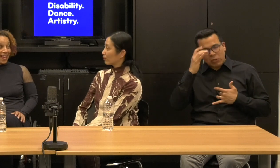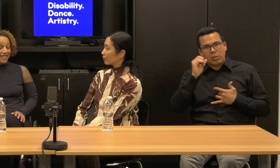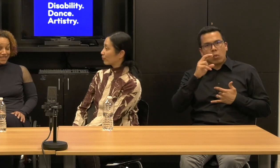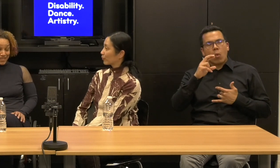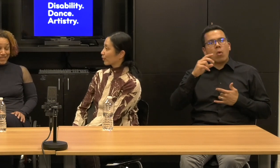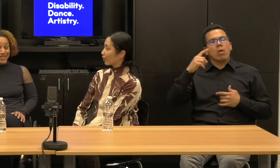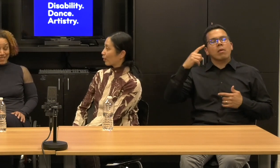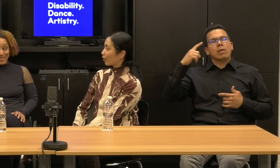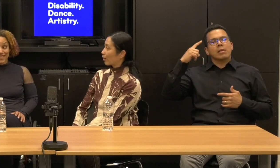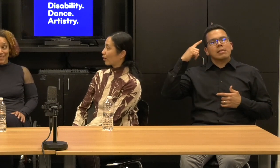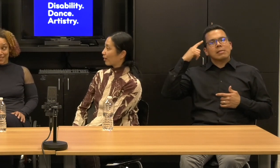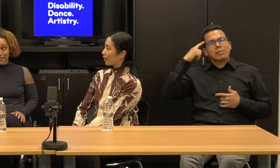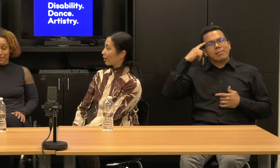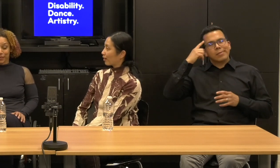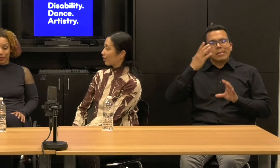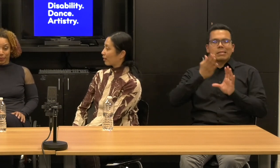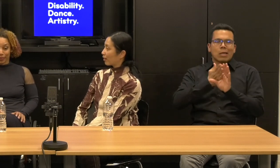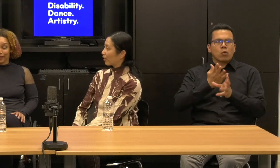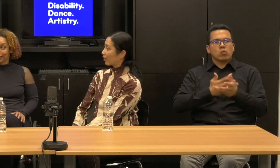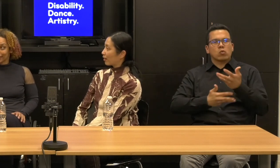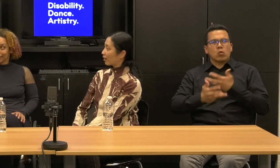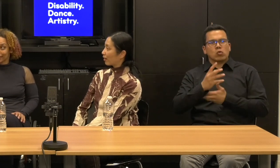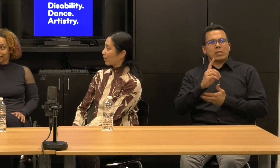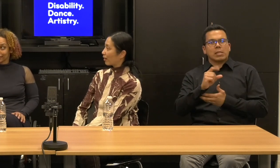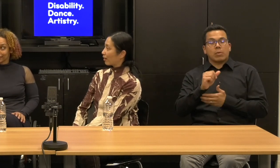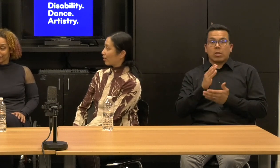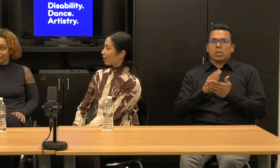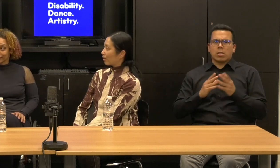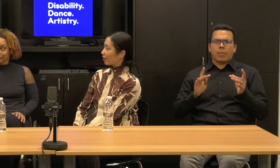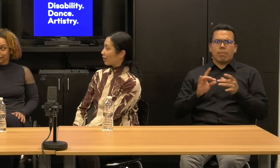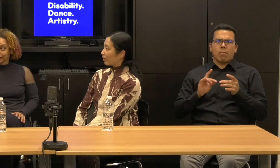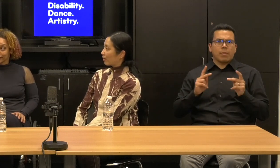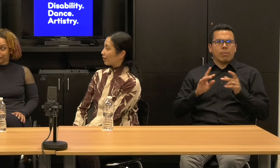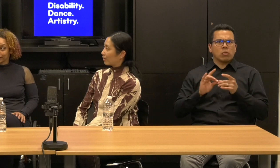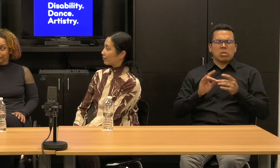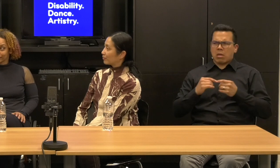So, so a lot of folks who say, you know, I'm not crazy. Society is crazy, right?